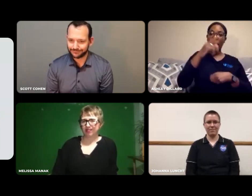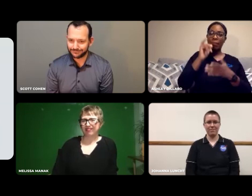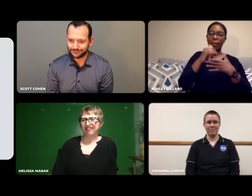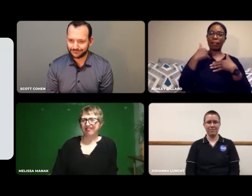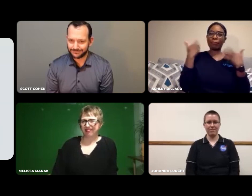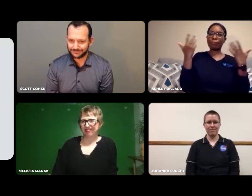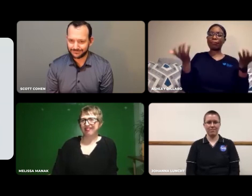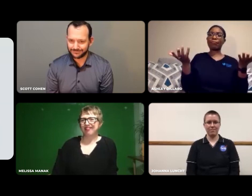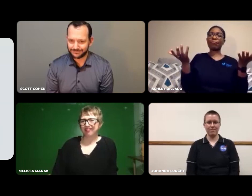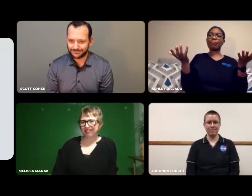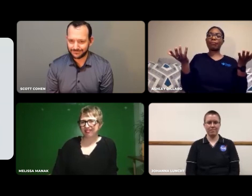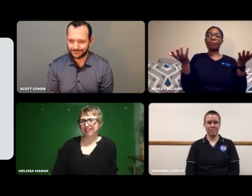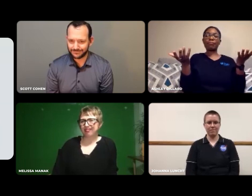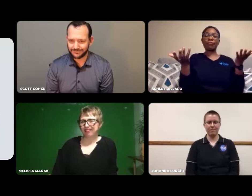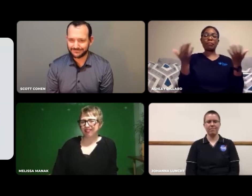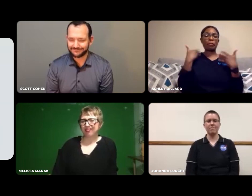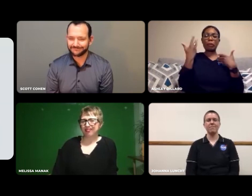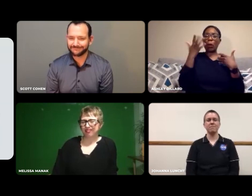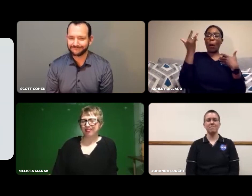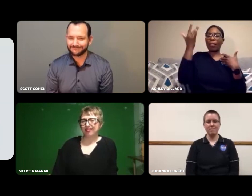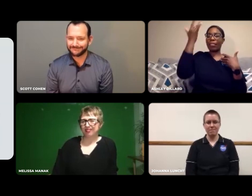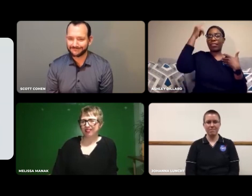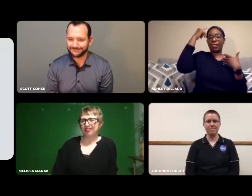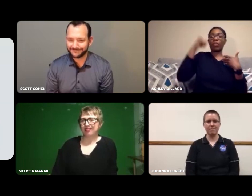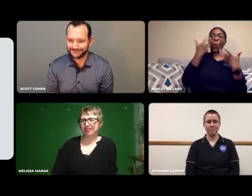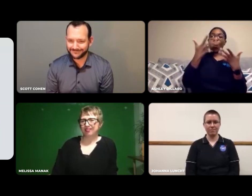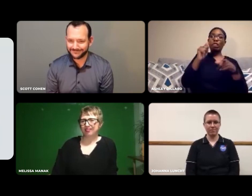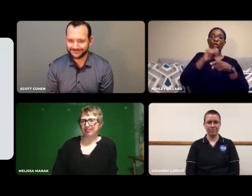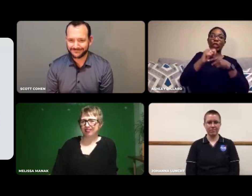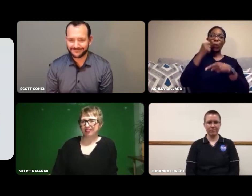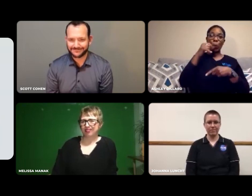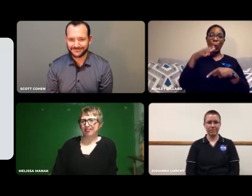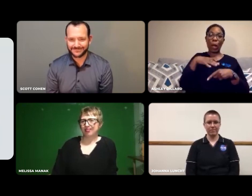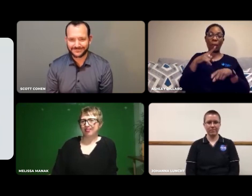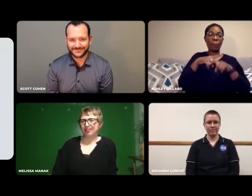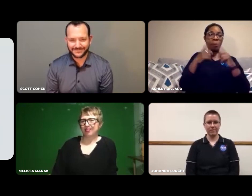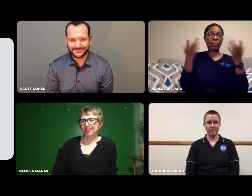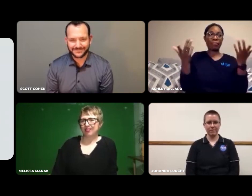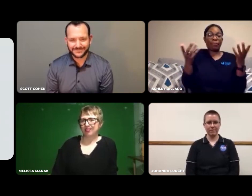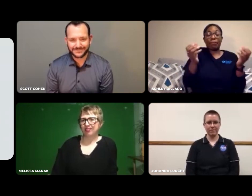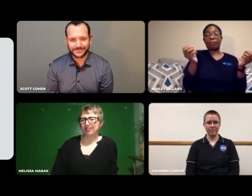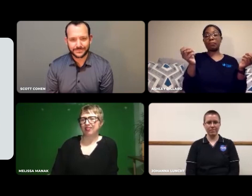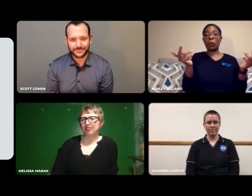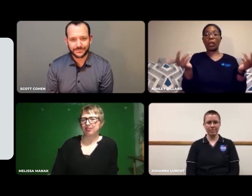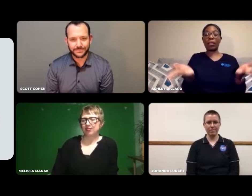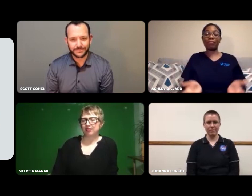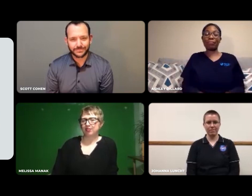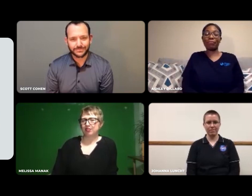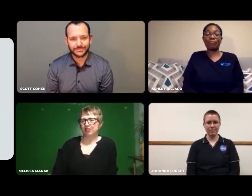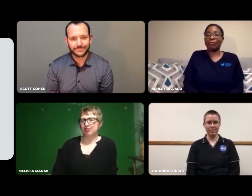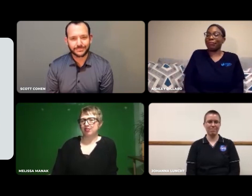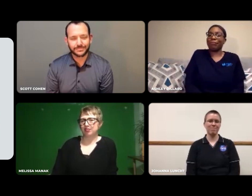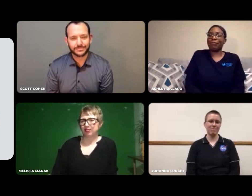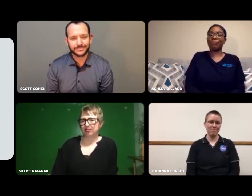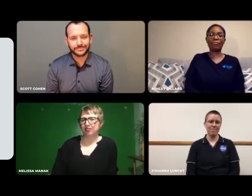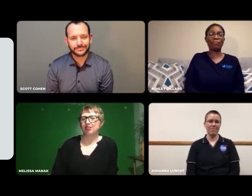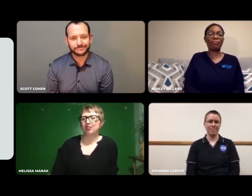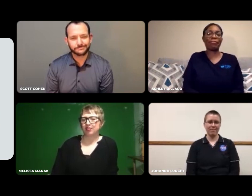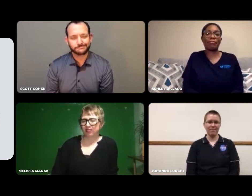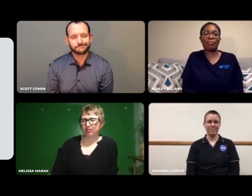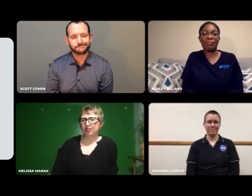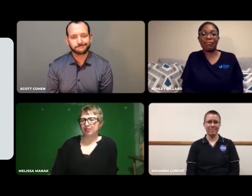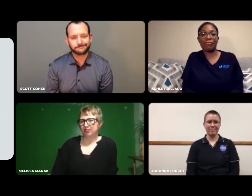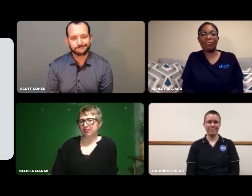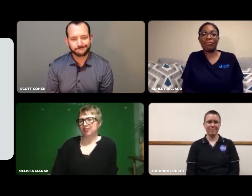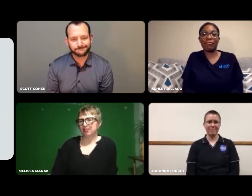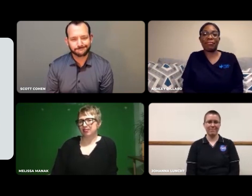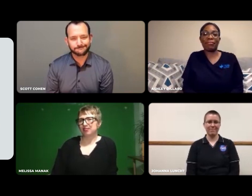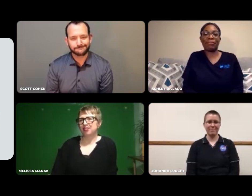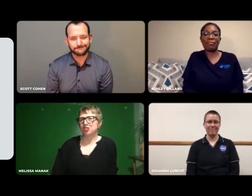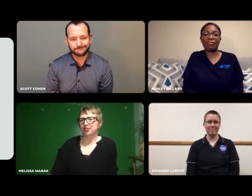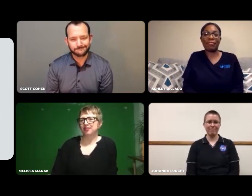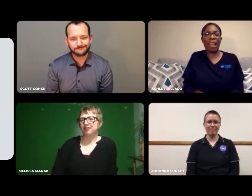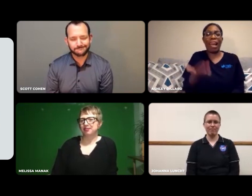I've never understood that, why these men didn't want to train women.